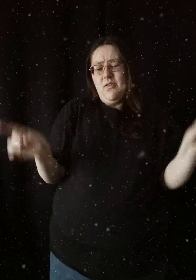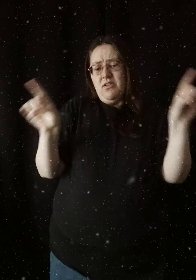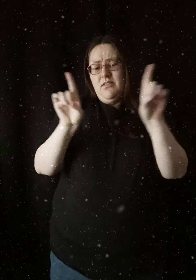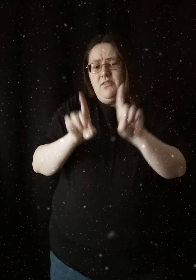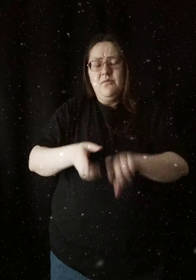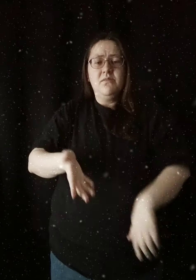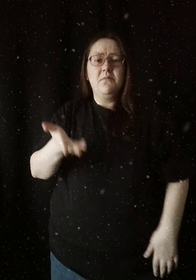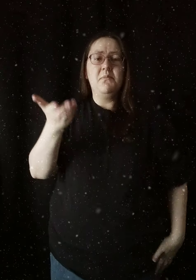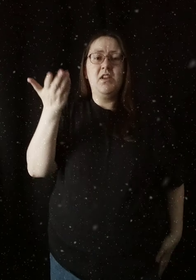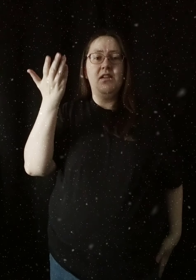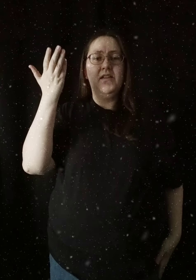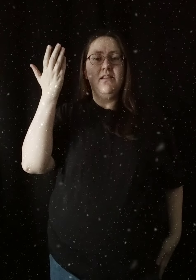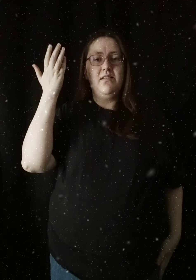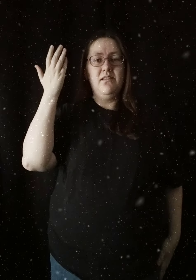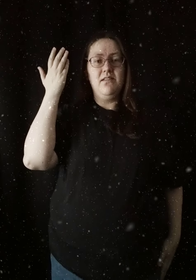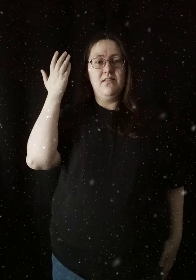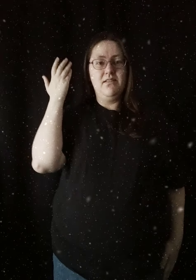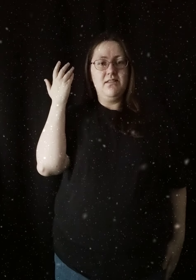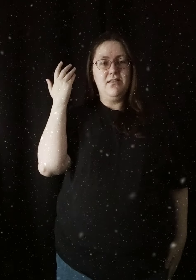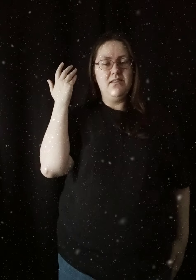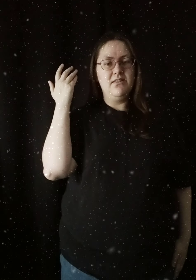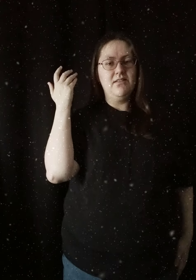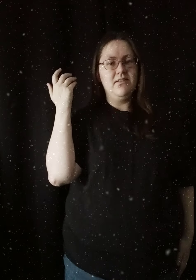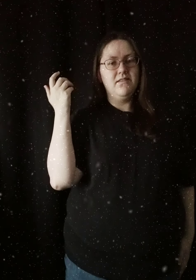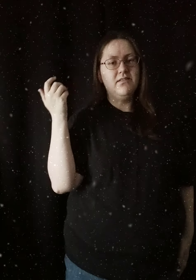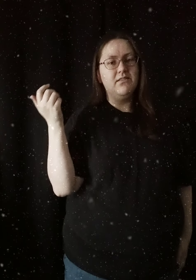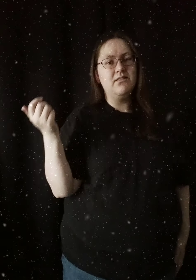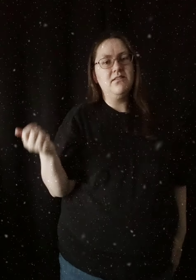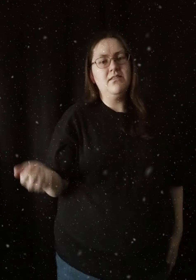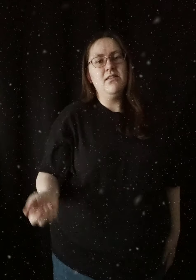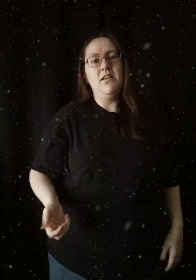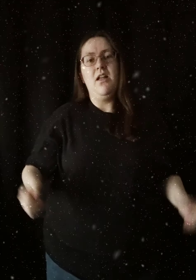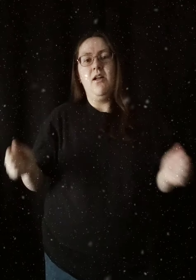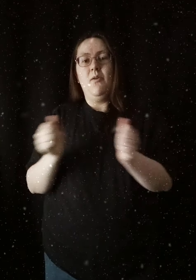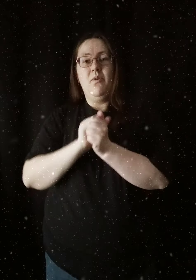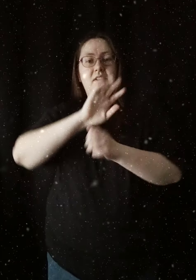How it used to be